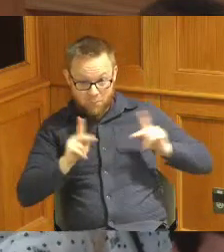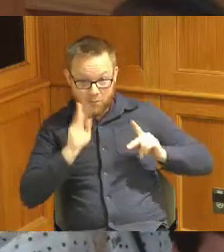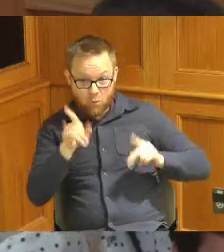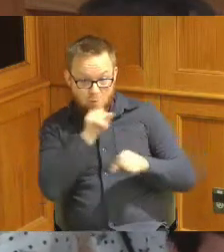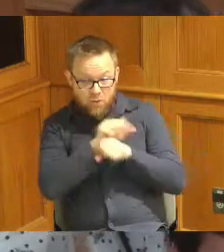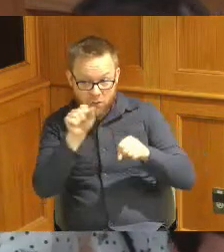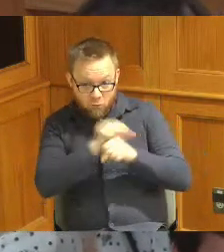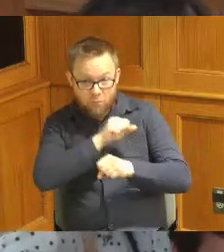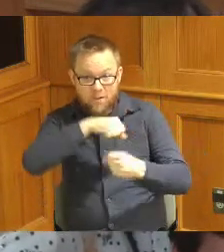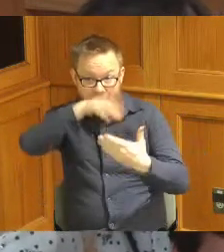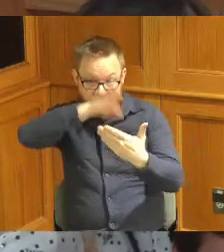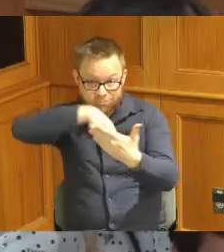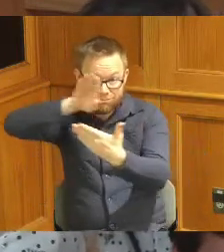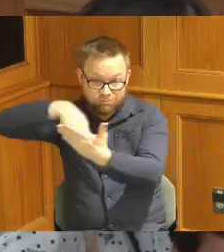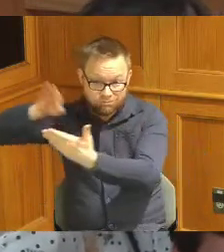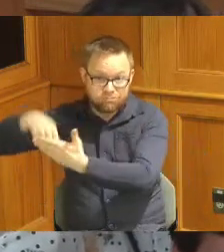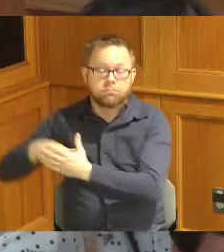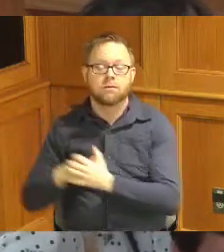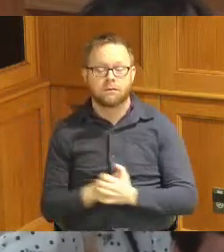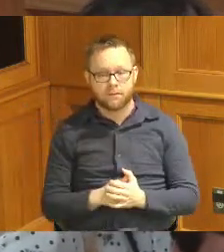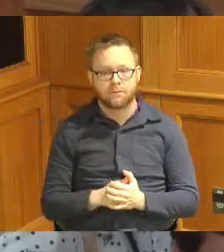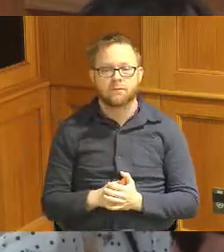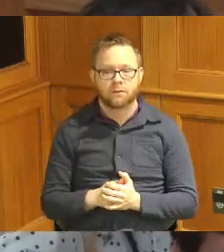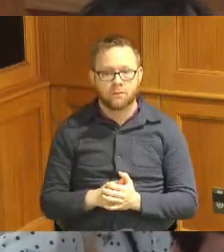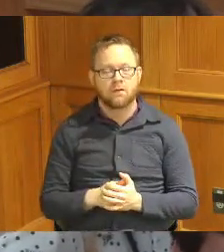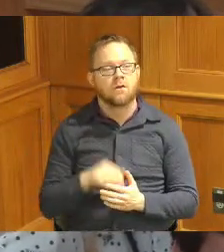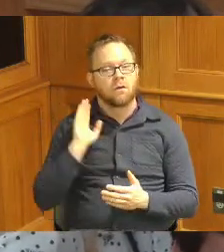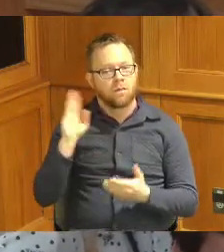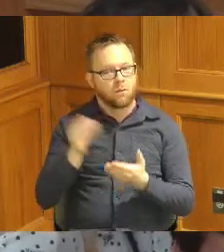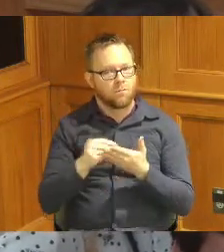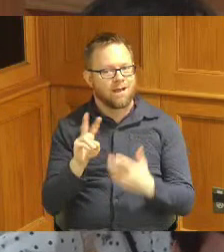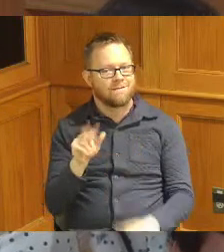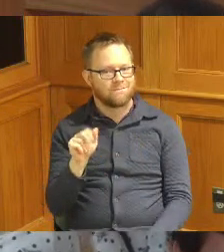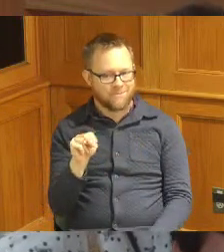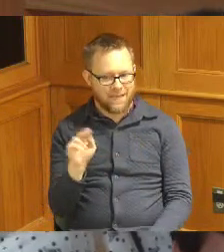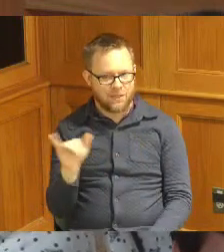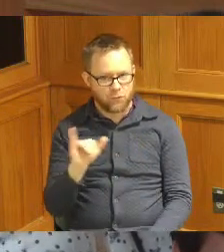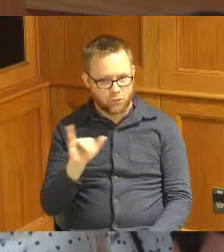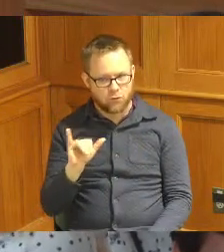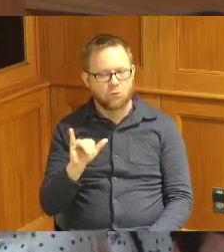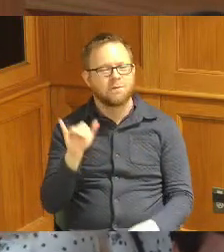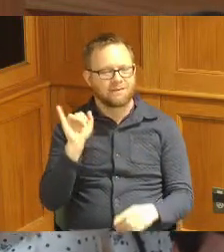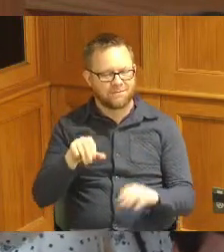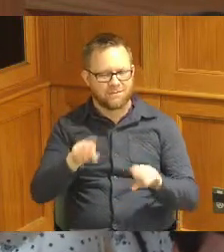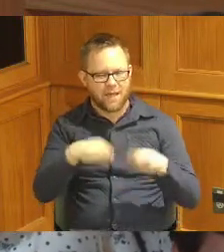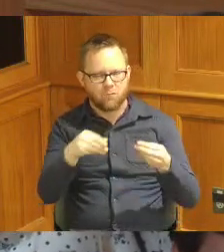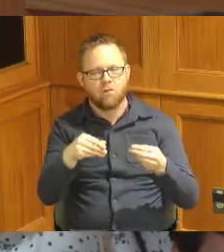works of art they will also be purchasing a van to overcome the transportation barriers that many